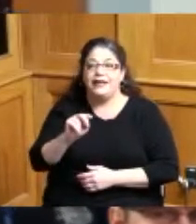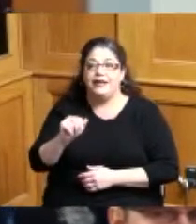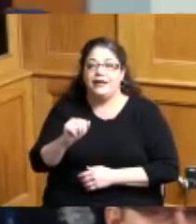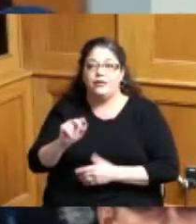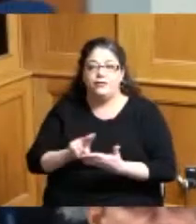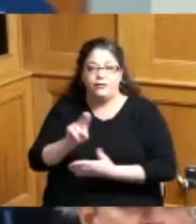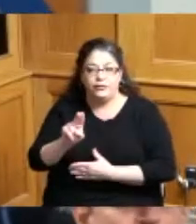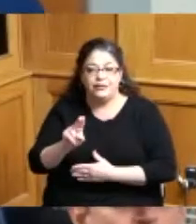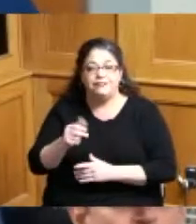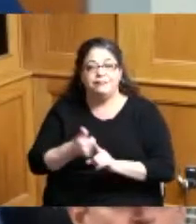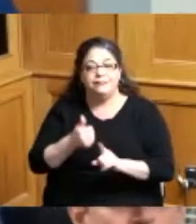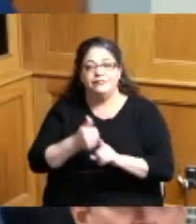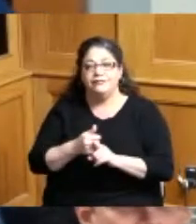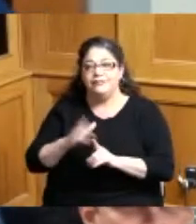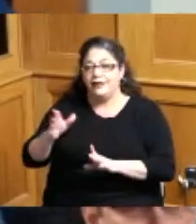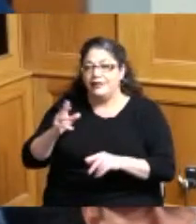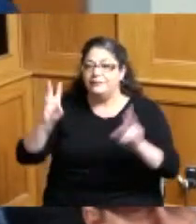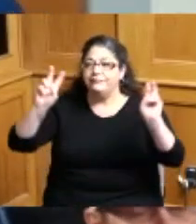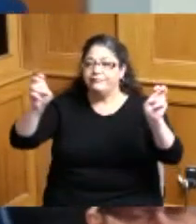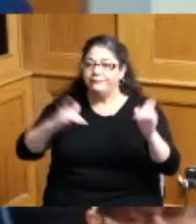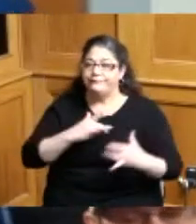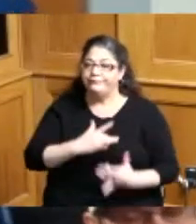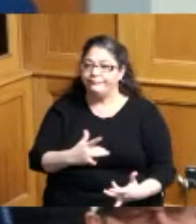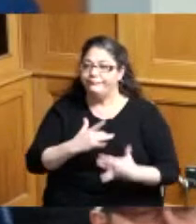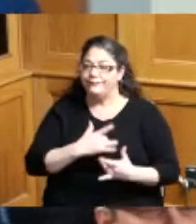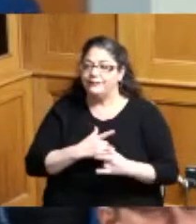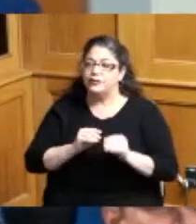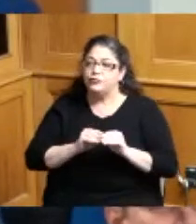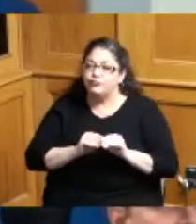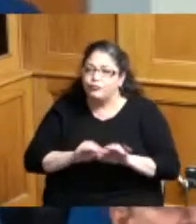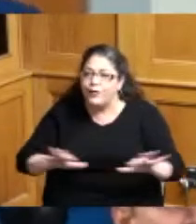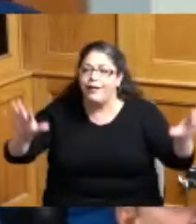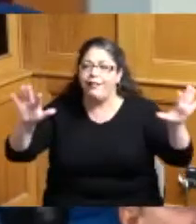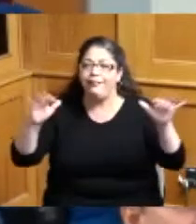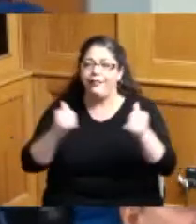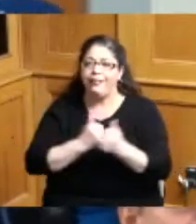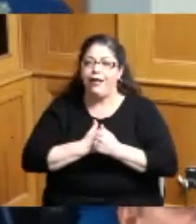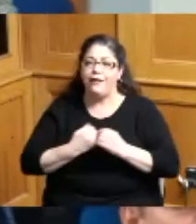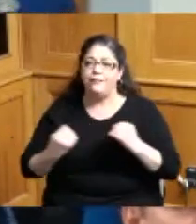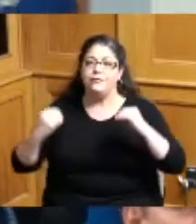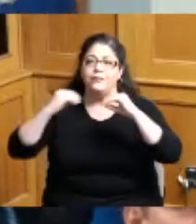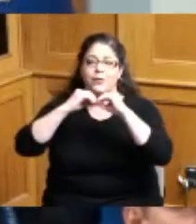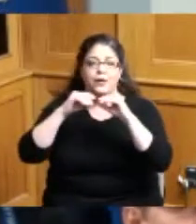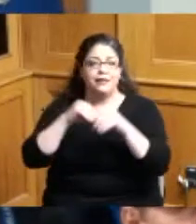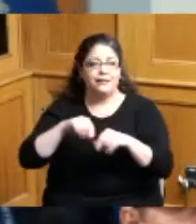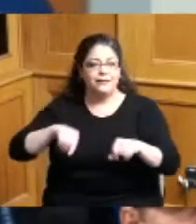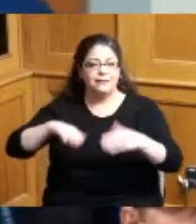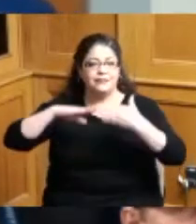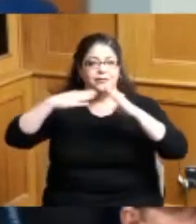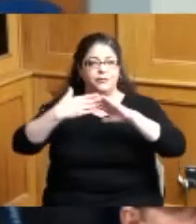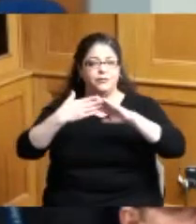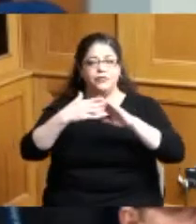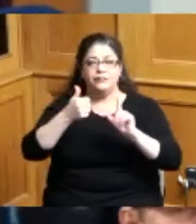motto is to spread more love in our community he continues to show this by his lifelong commitment